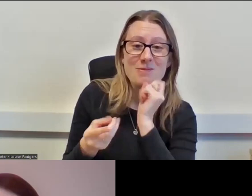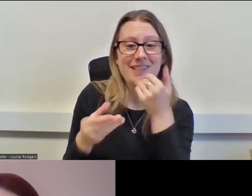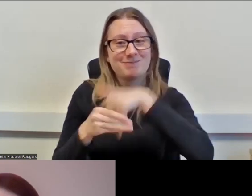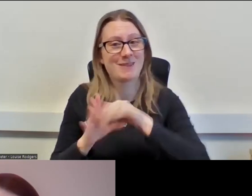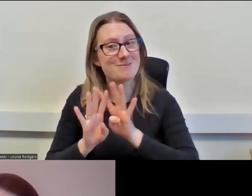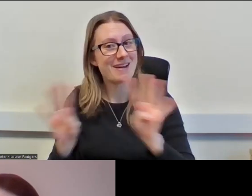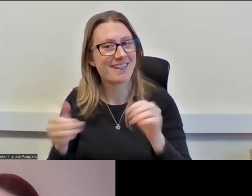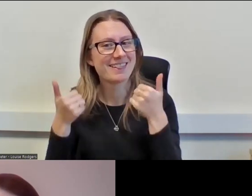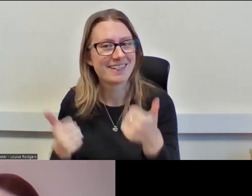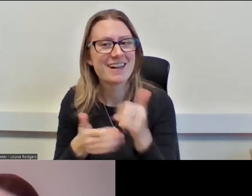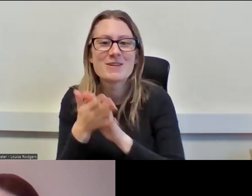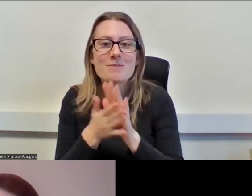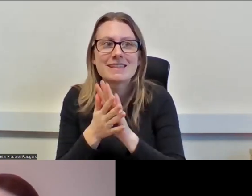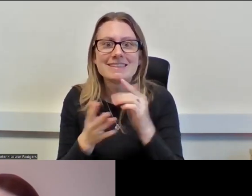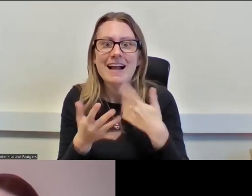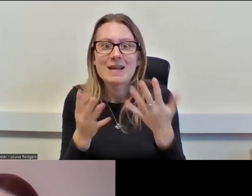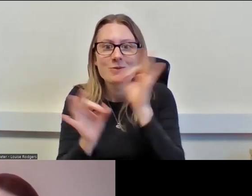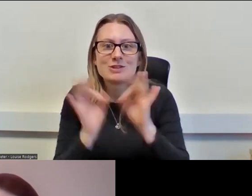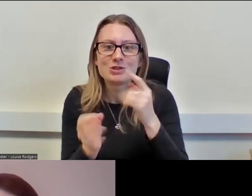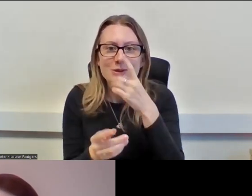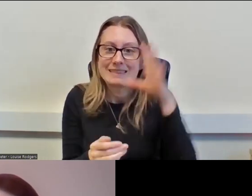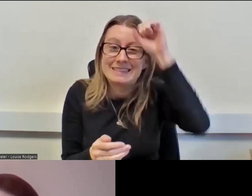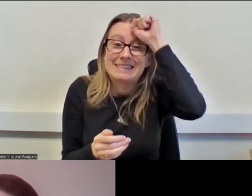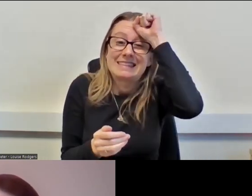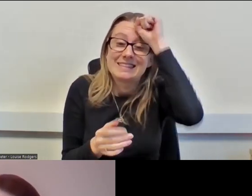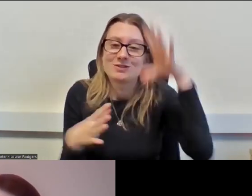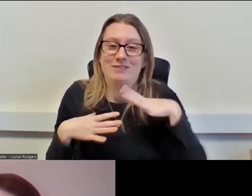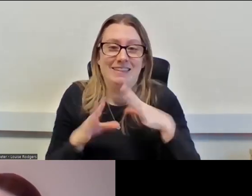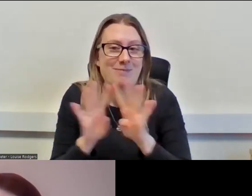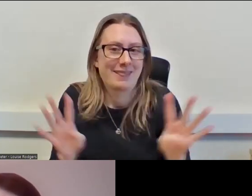do store up any questions you would like to ask her or put them in the chat. Over to you Debbie.